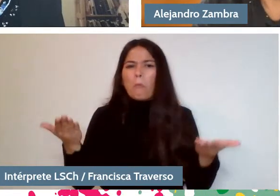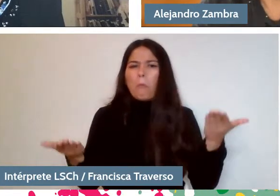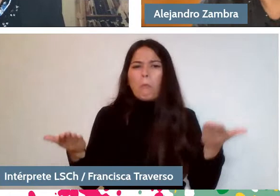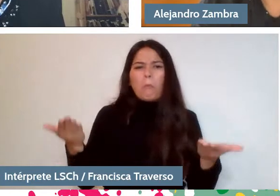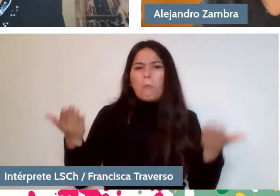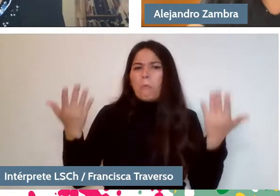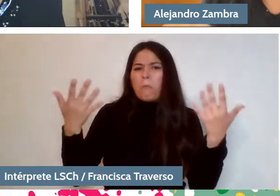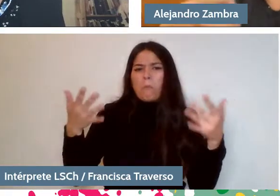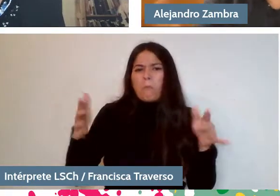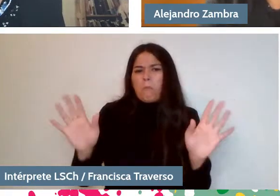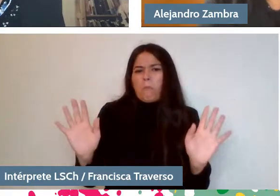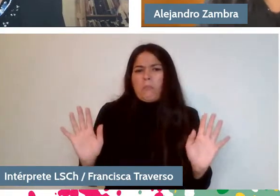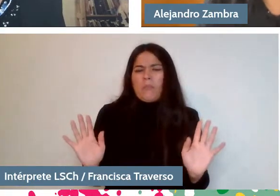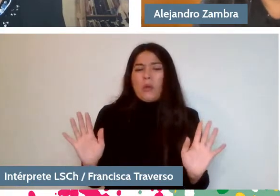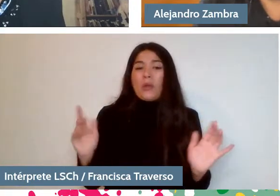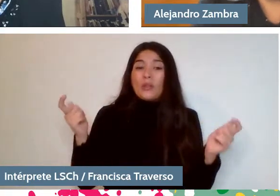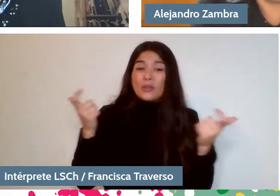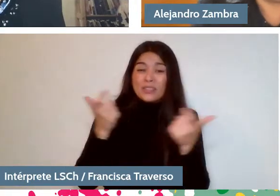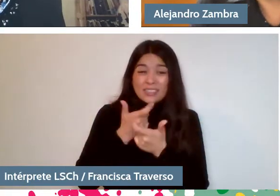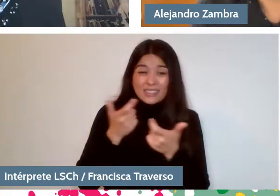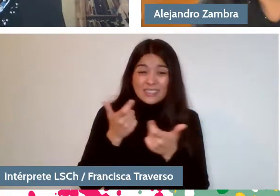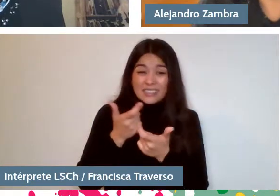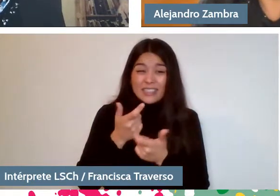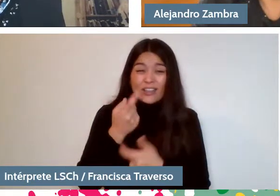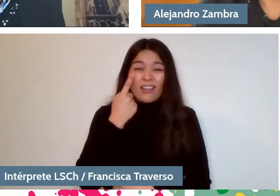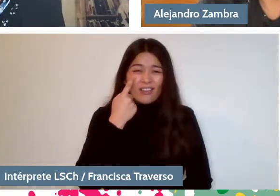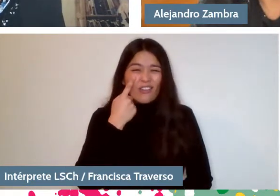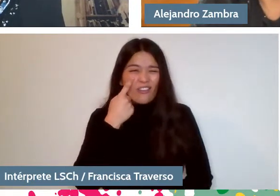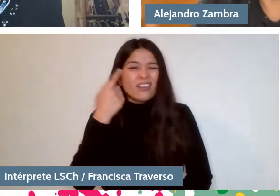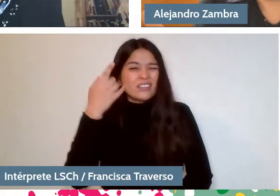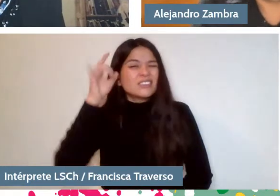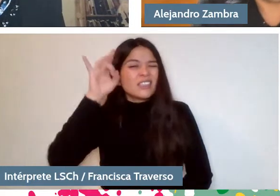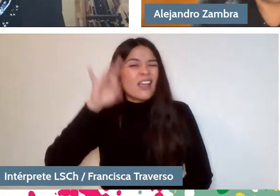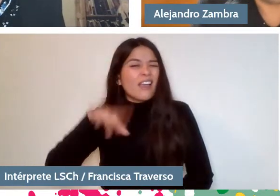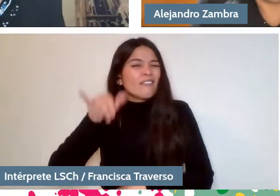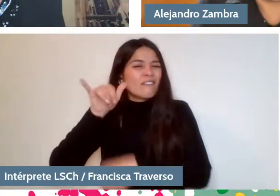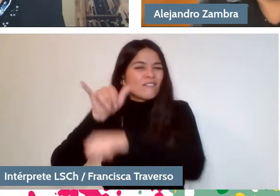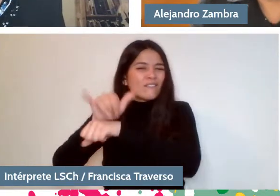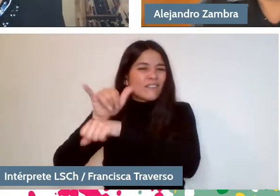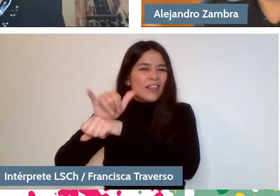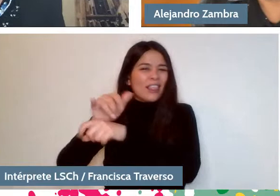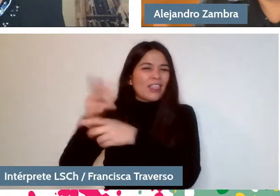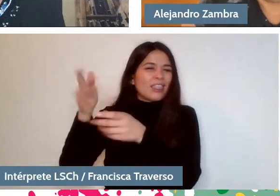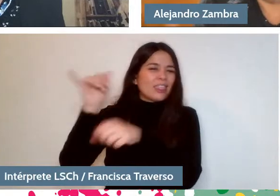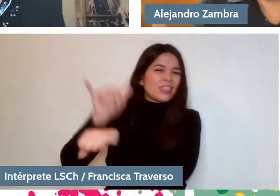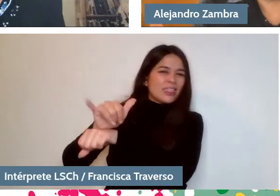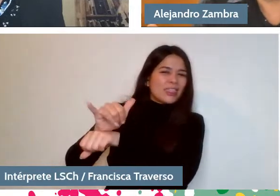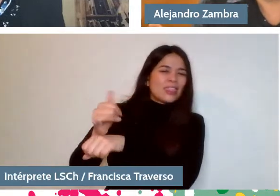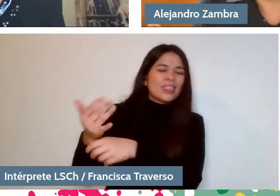when a joke, you know it's fiction. You already know it's fiction if you know what a joke is.